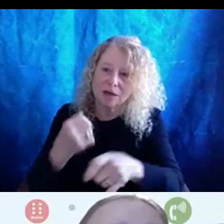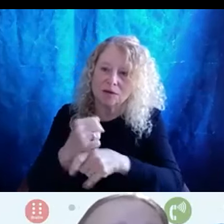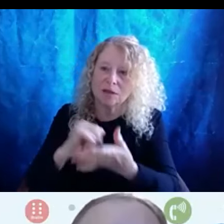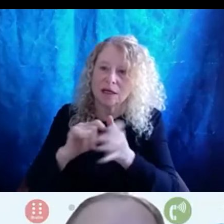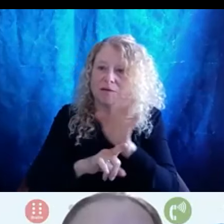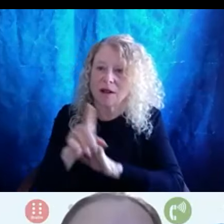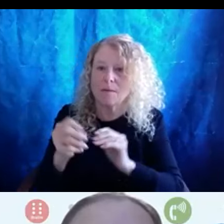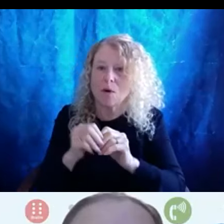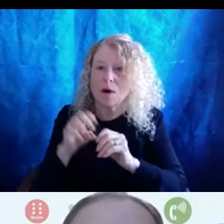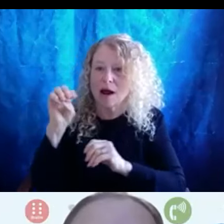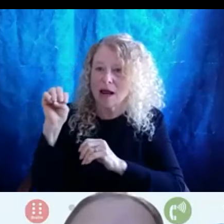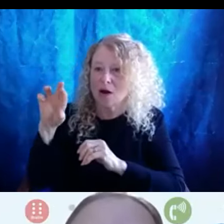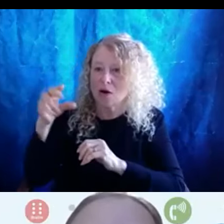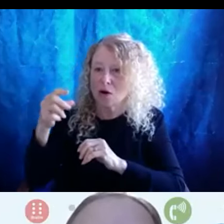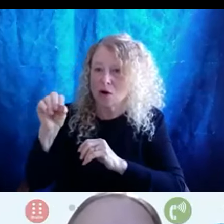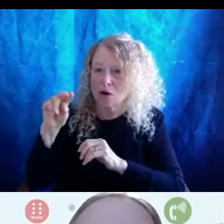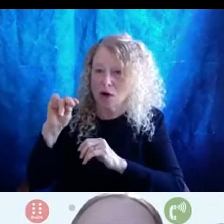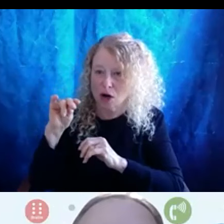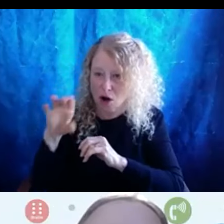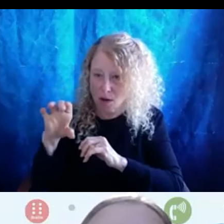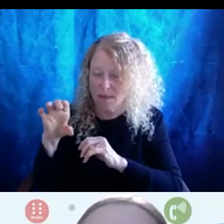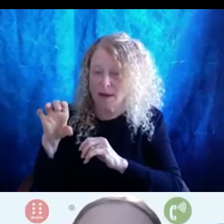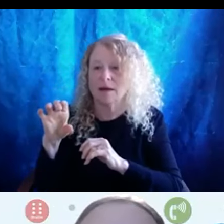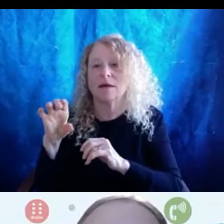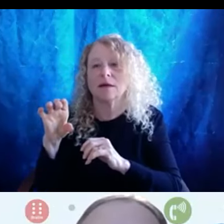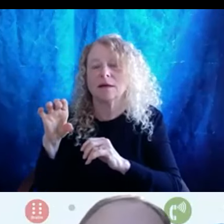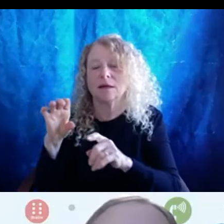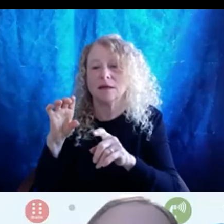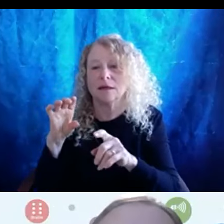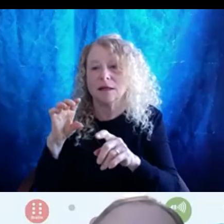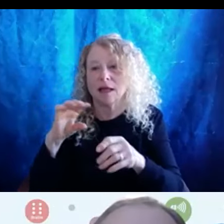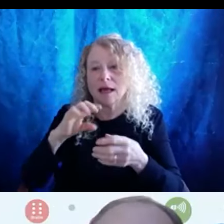the ergonomic side of things. You're adjusting the desk and monitors and